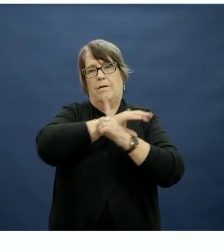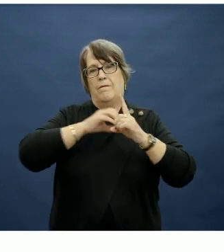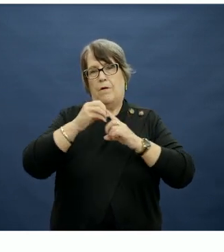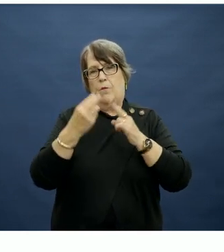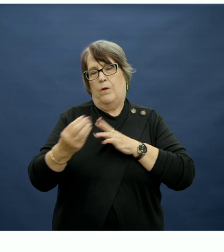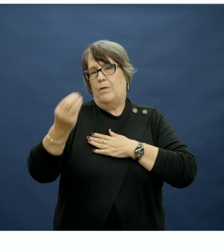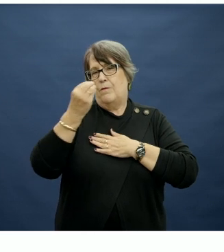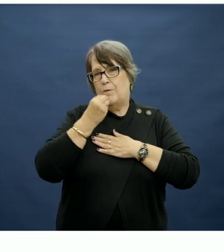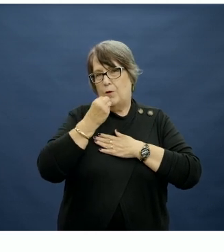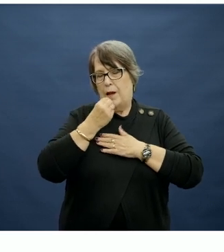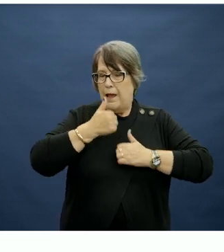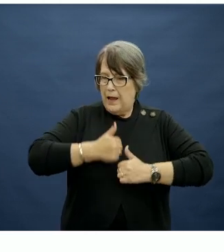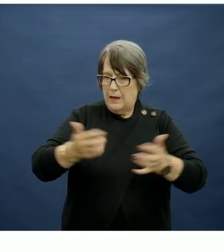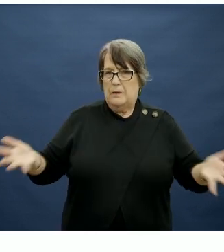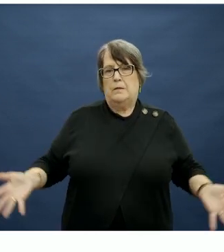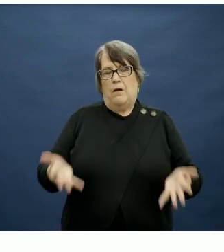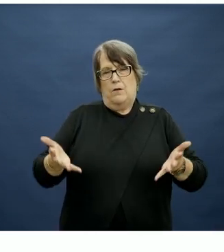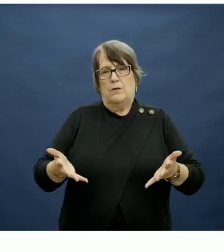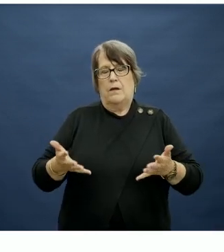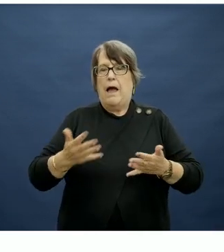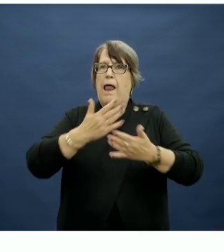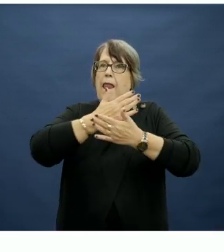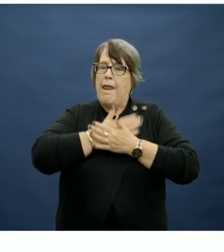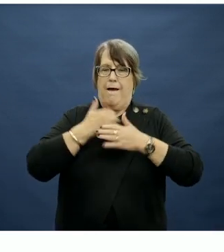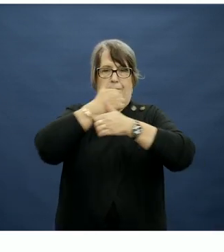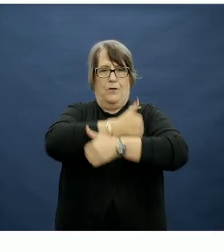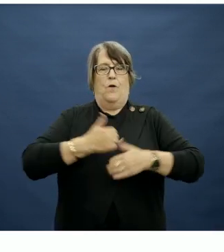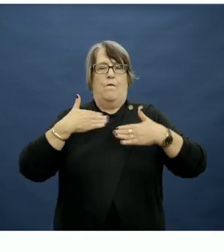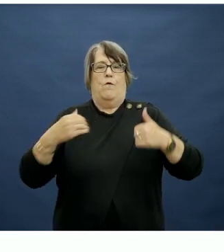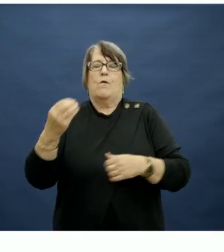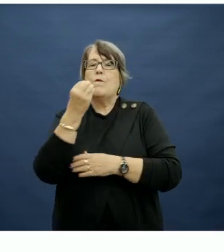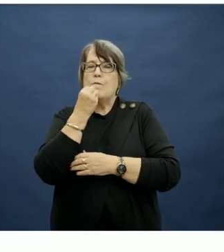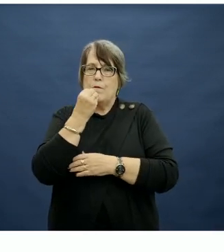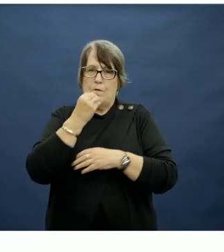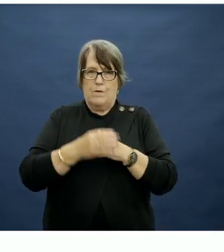as well as encouraging a love and enjoyment of healthy food.